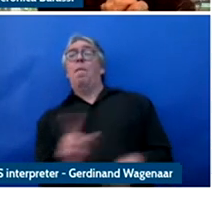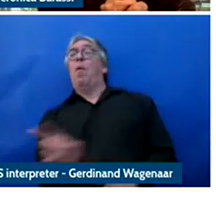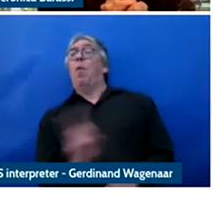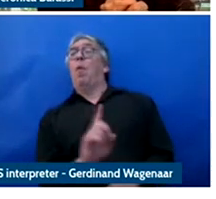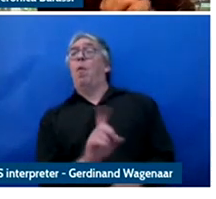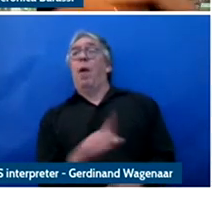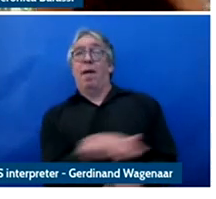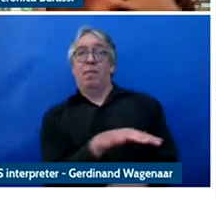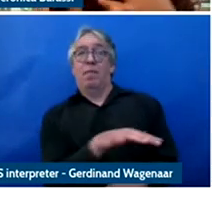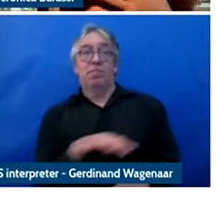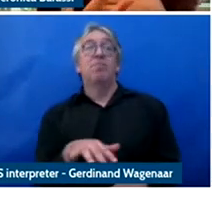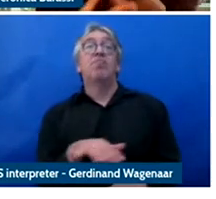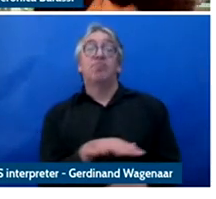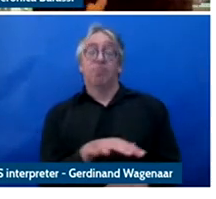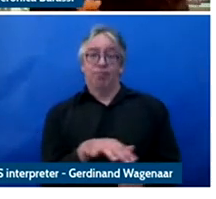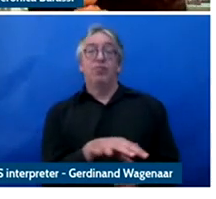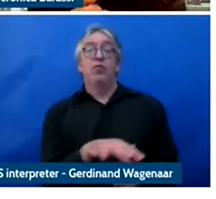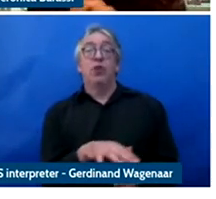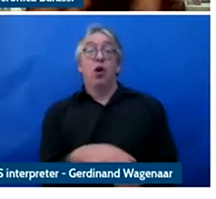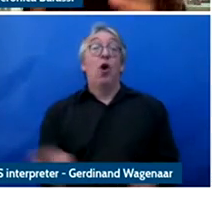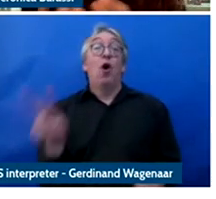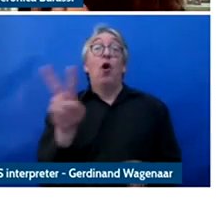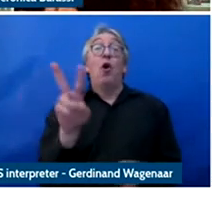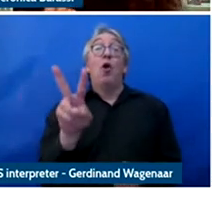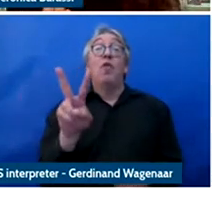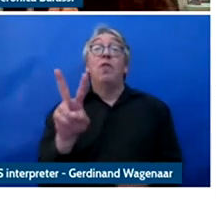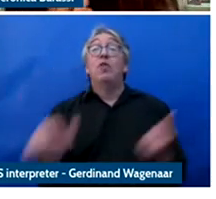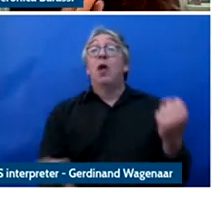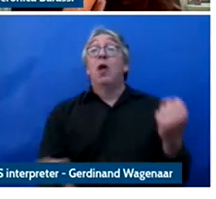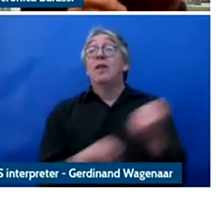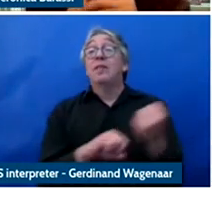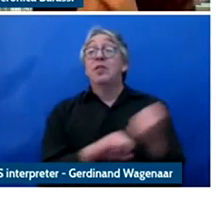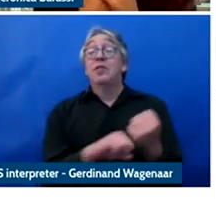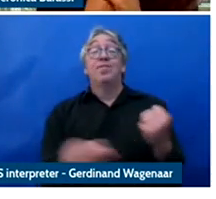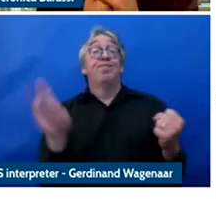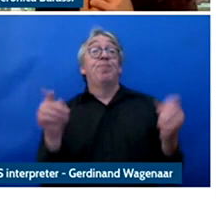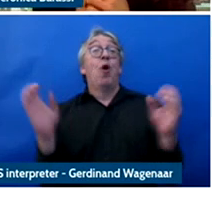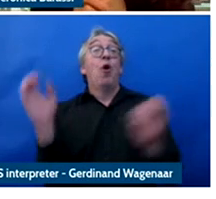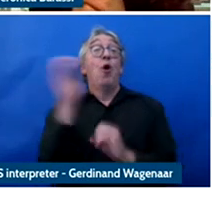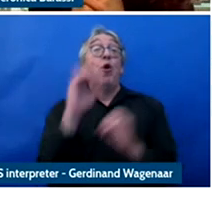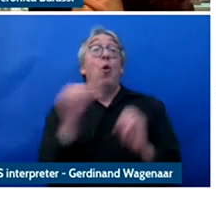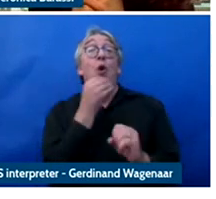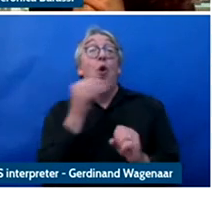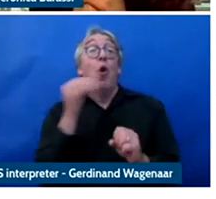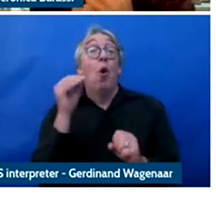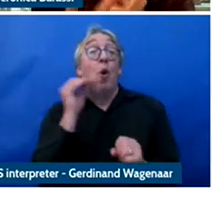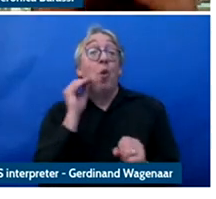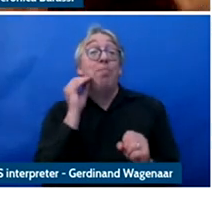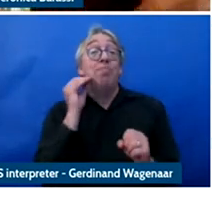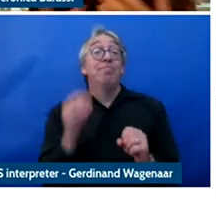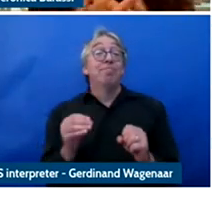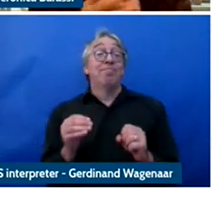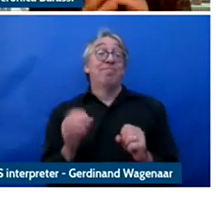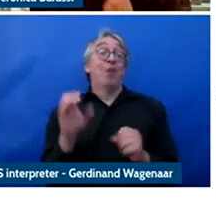from virtual assistance from Google home to Google assistance or Alexia and other